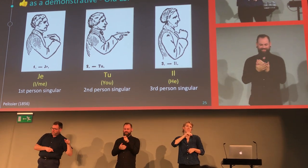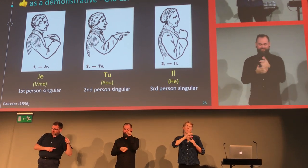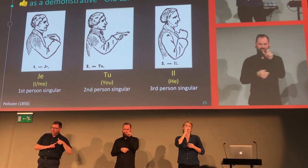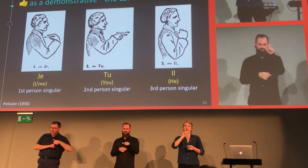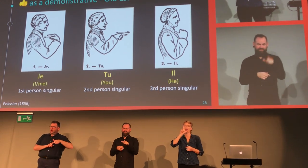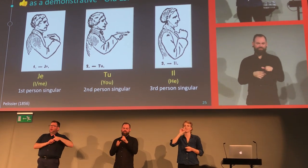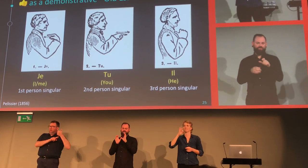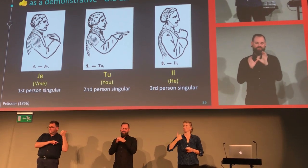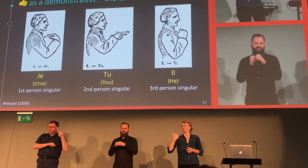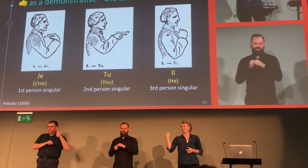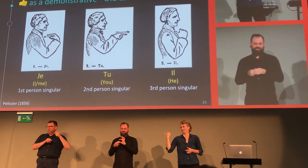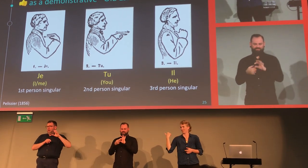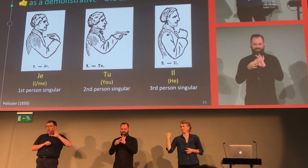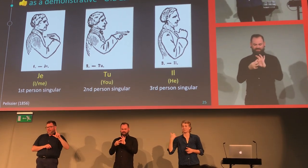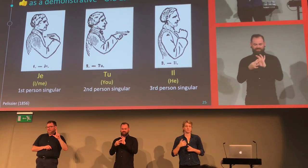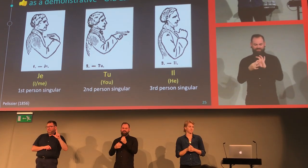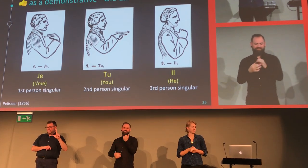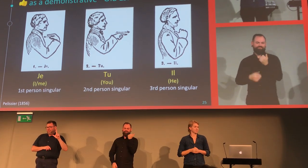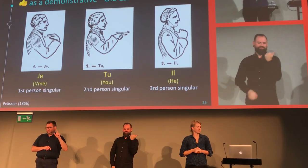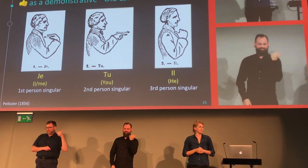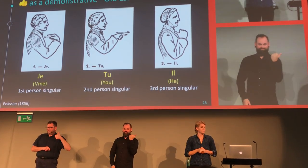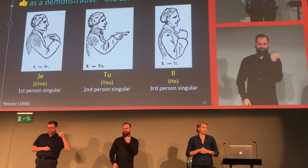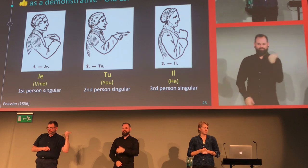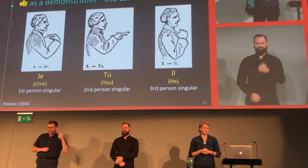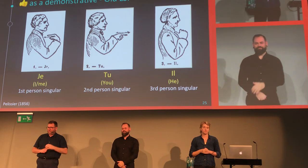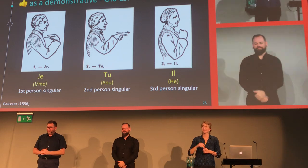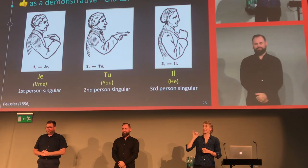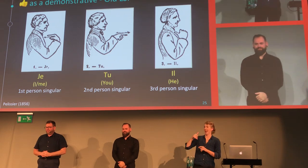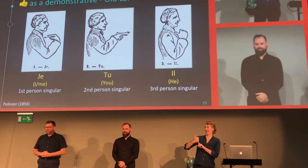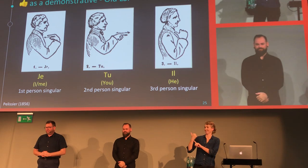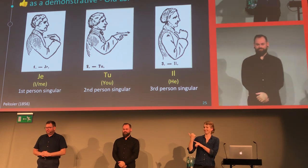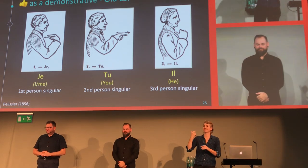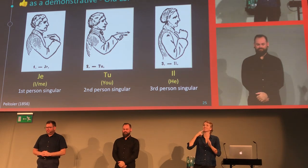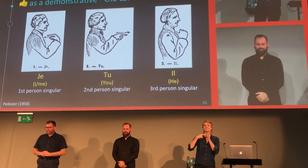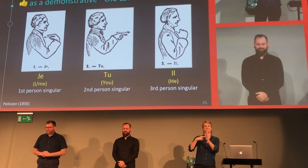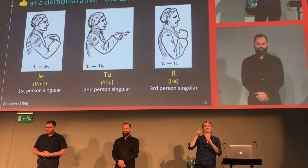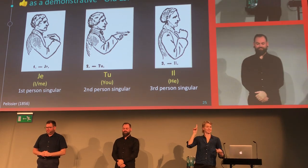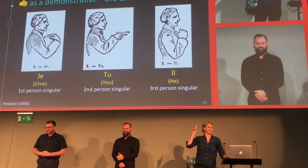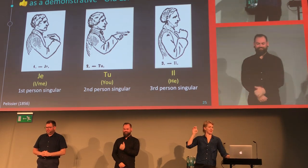And we believe this comes from the Old LSF classifier for the third person.